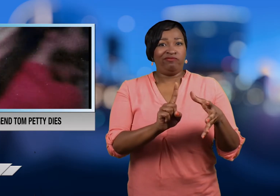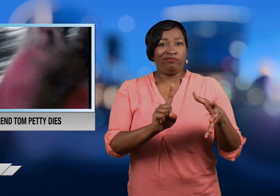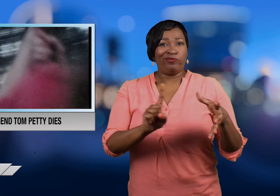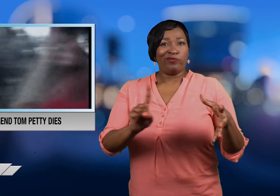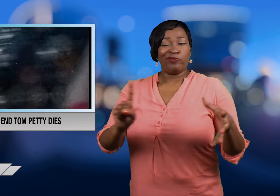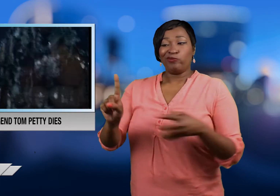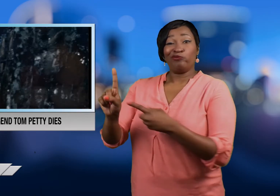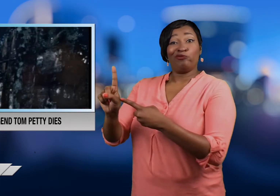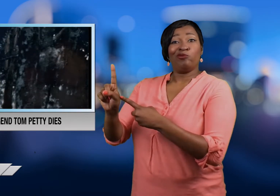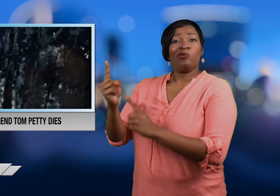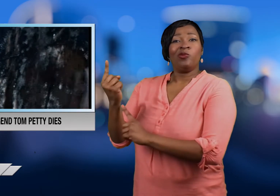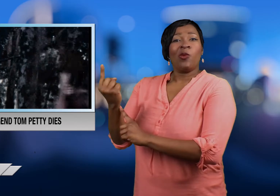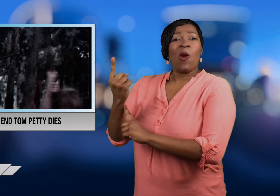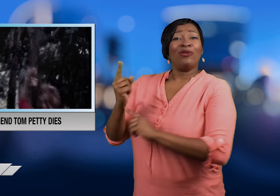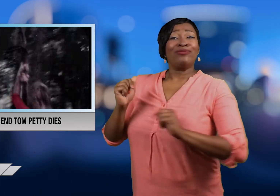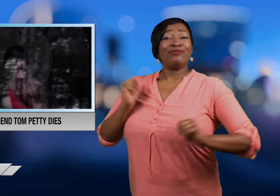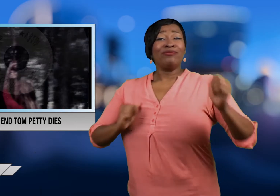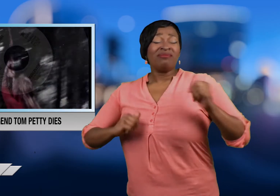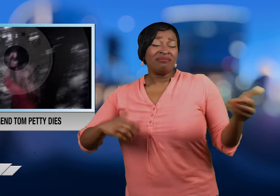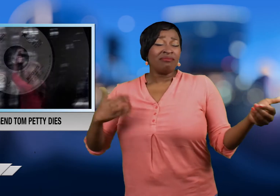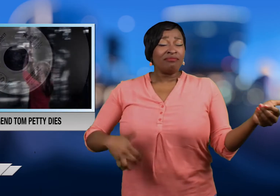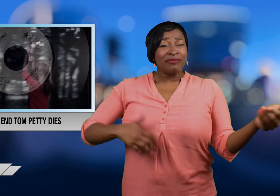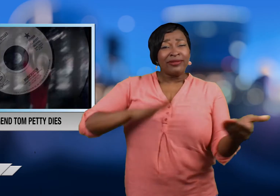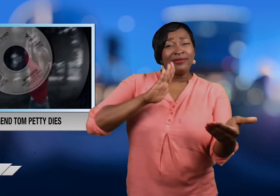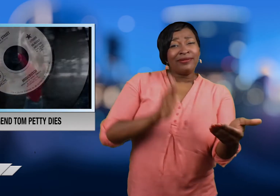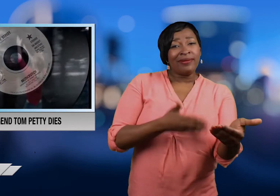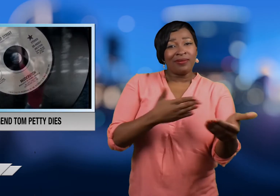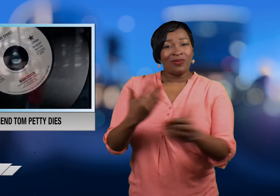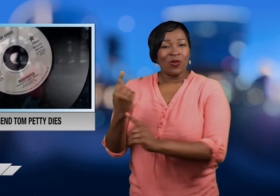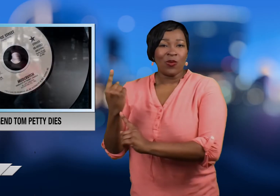but later Petty became a solo act.